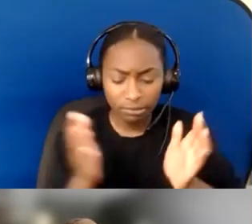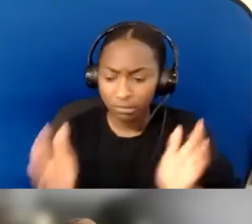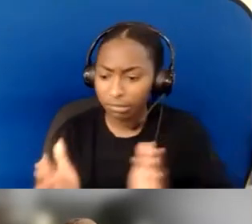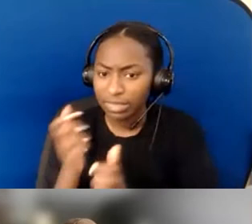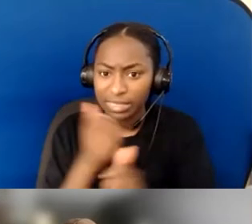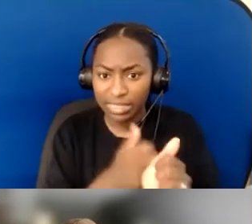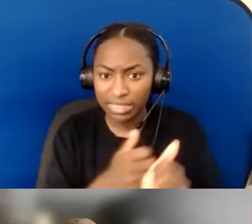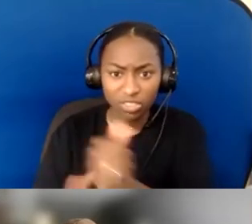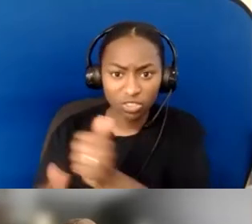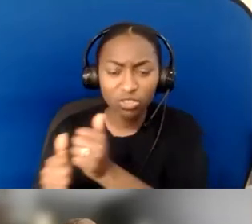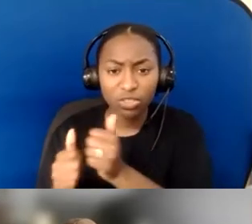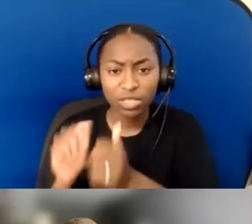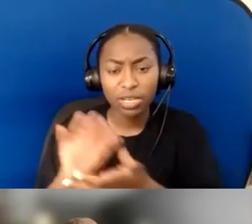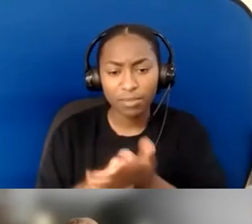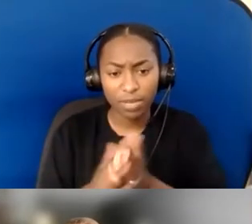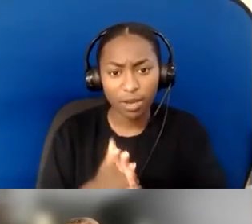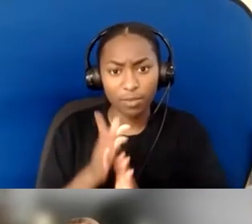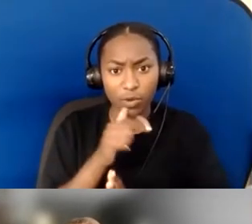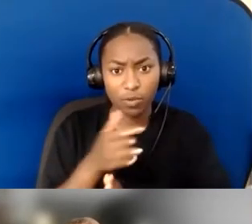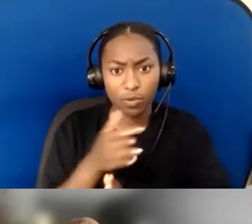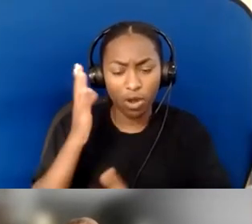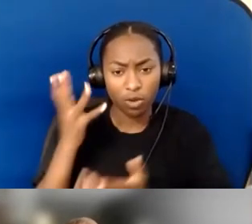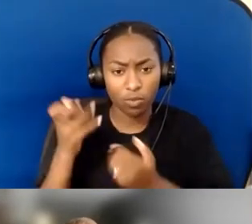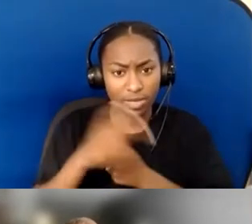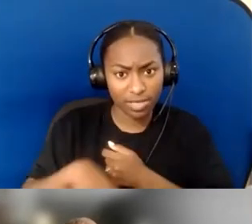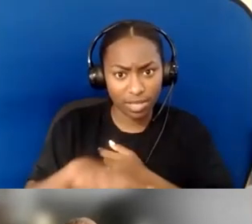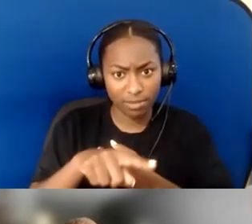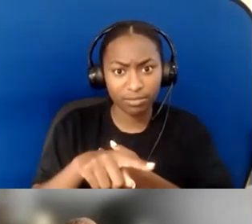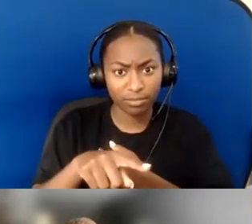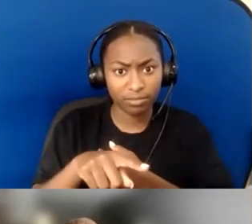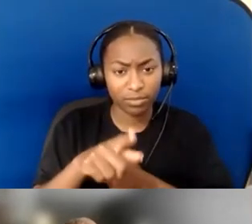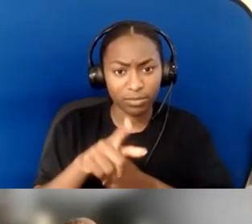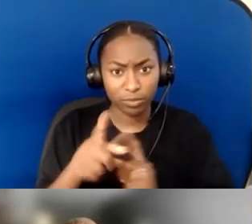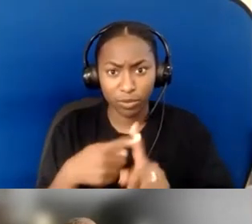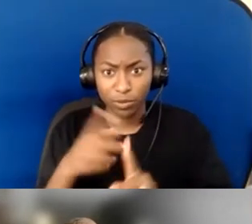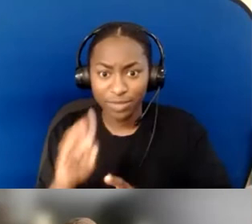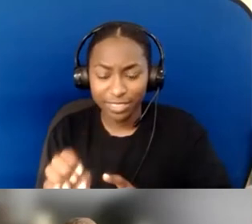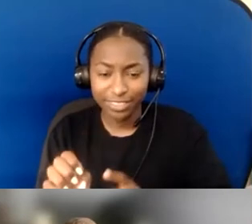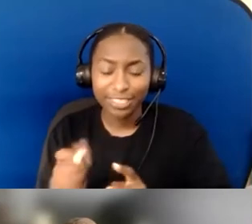So I have seen myself as a facilitator of growth.